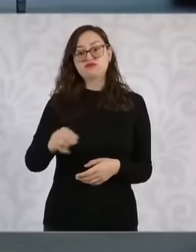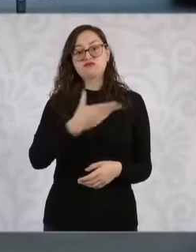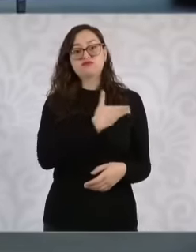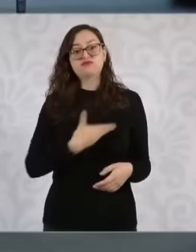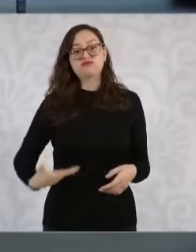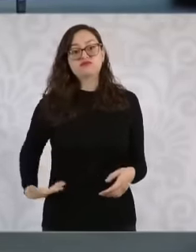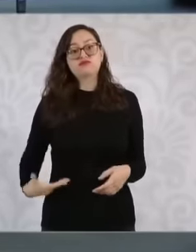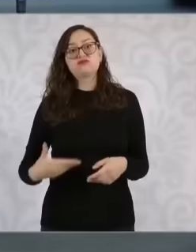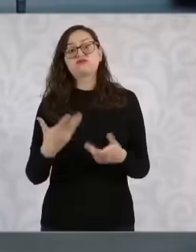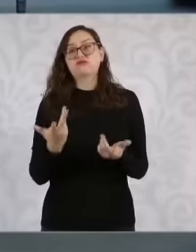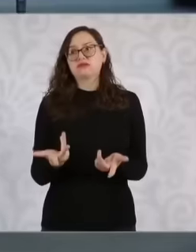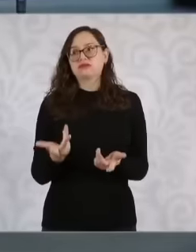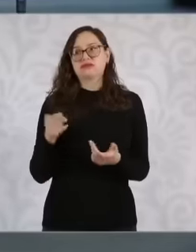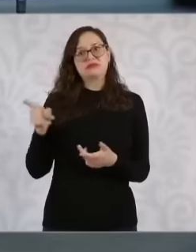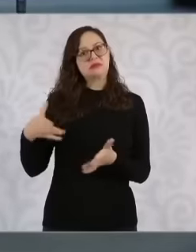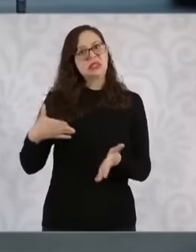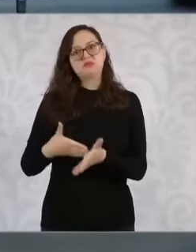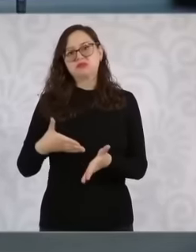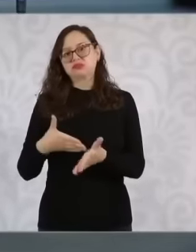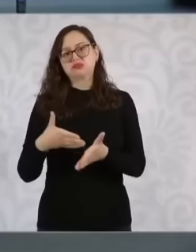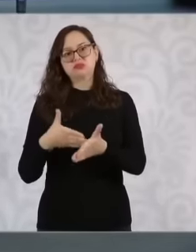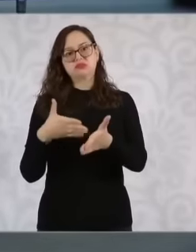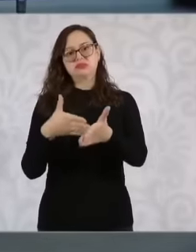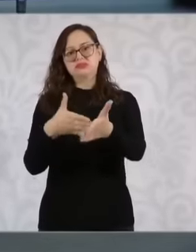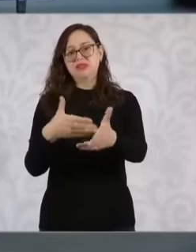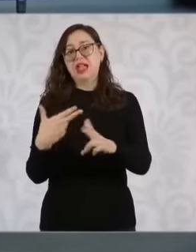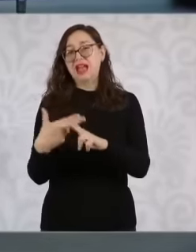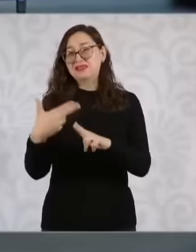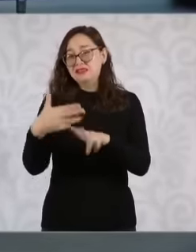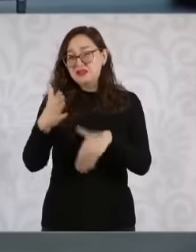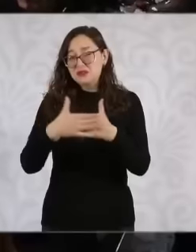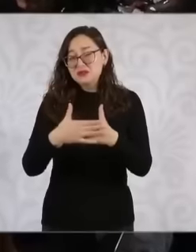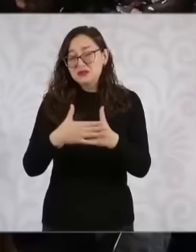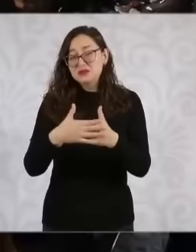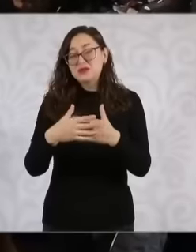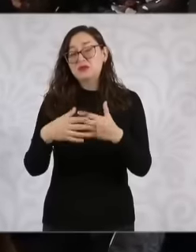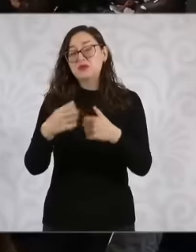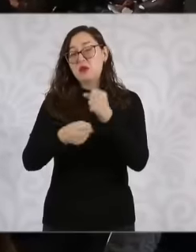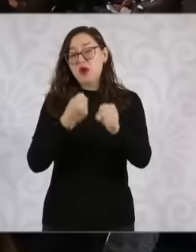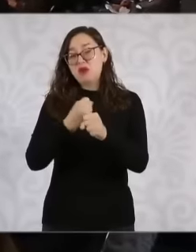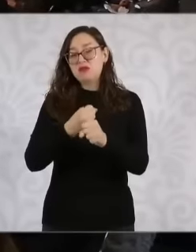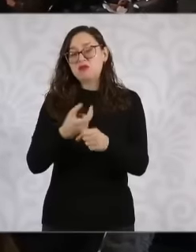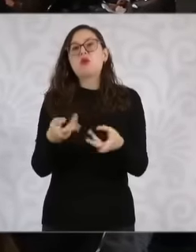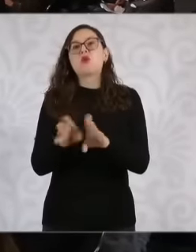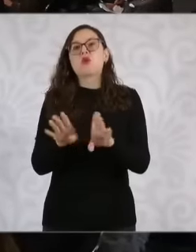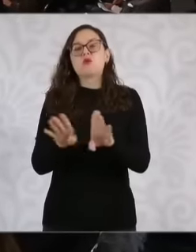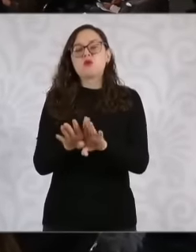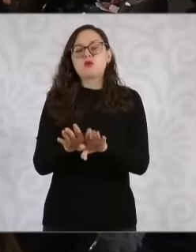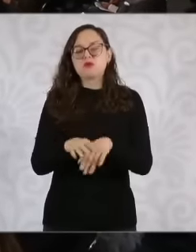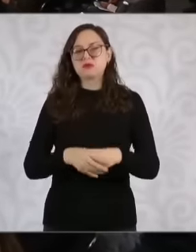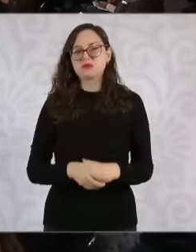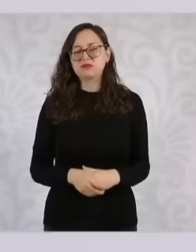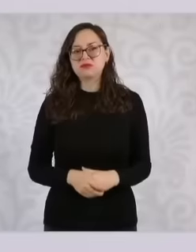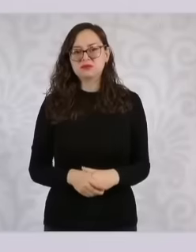at this point but throughout the process from now until 2025, because they have a